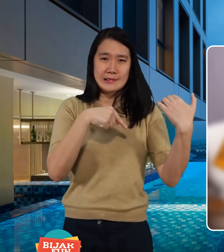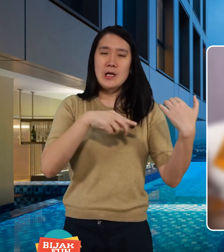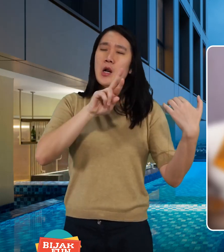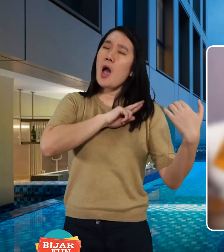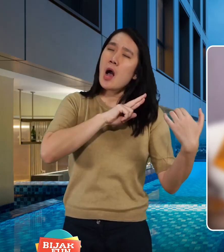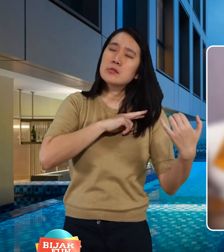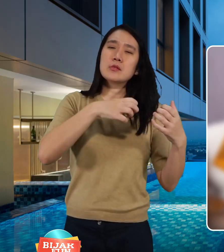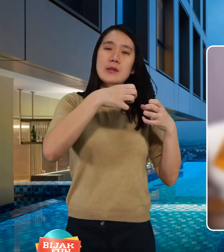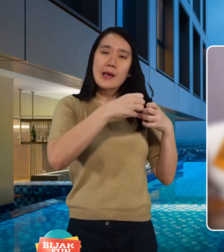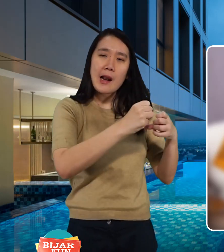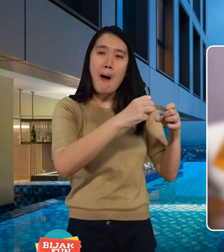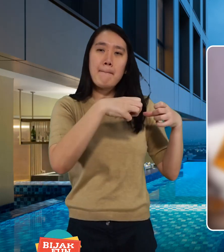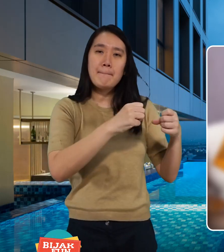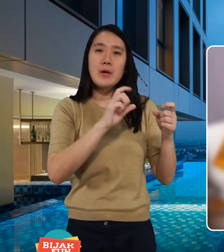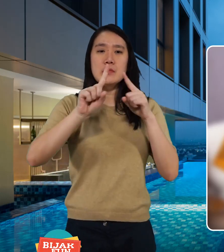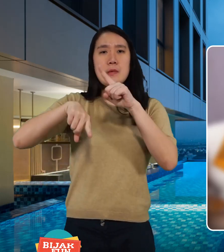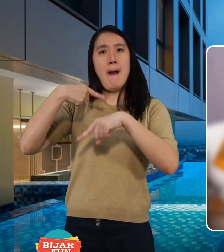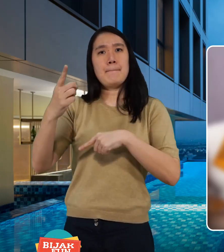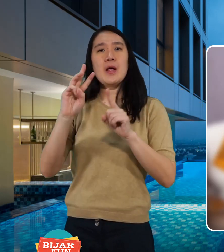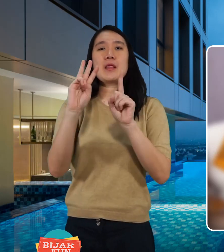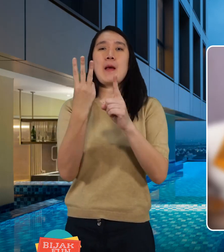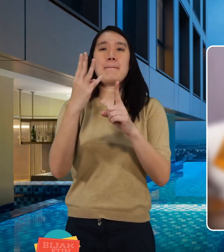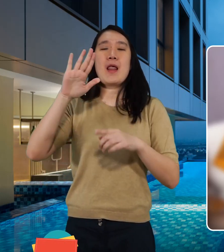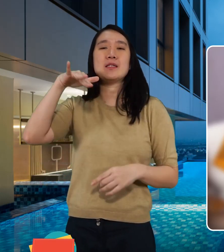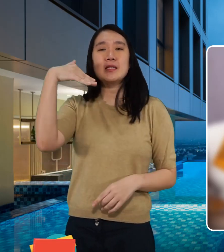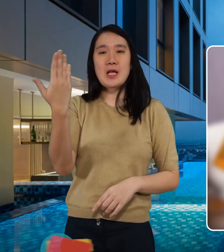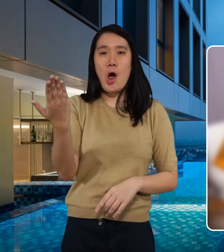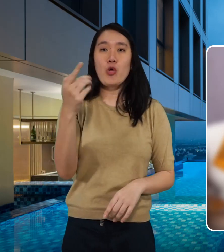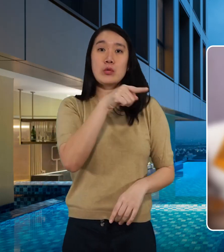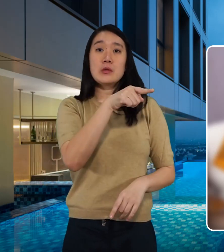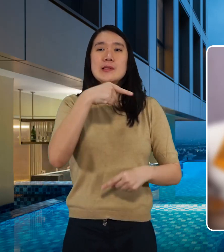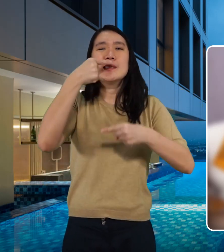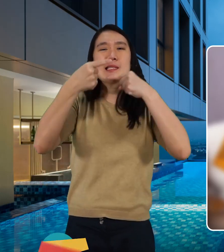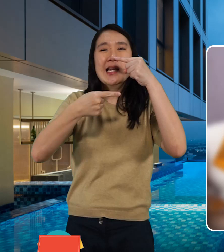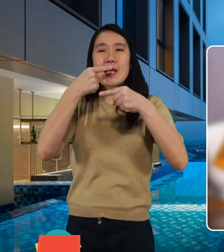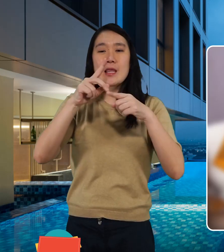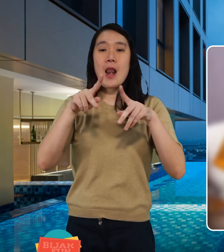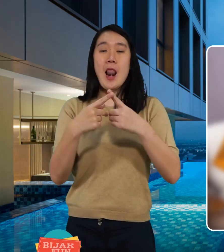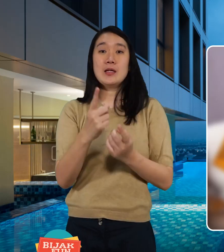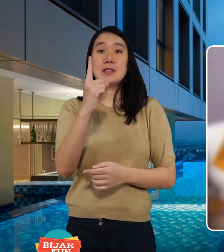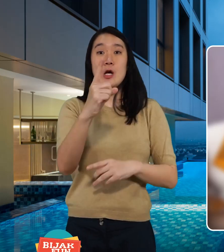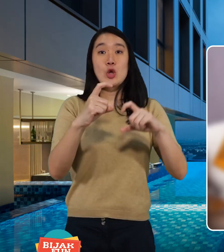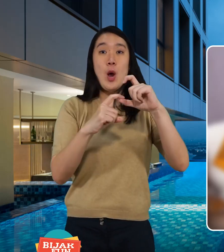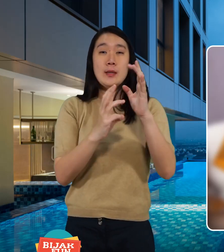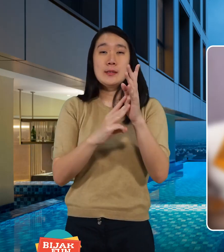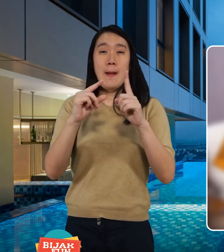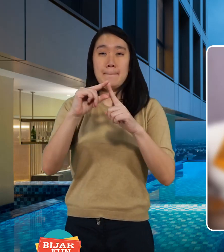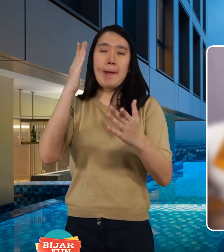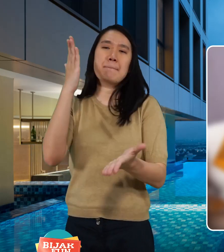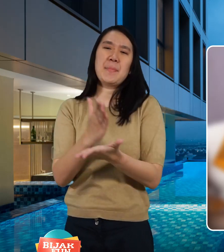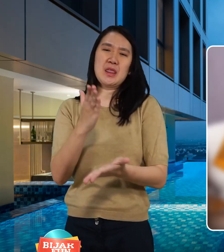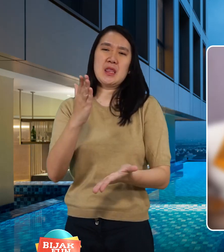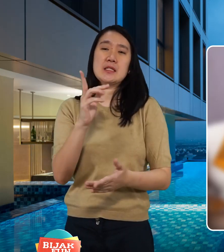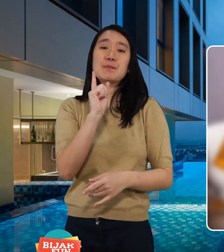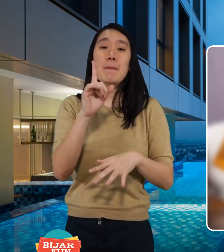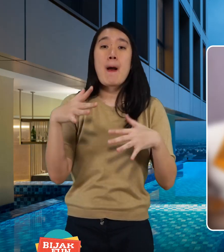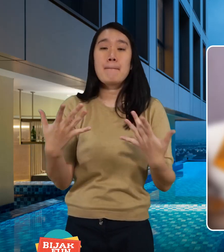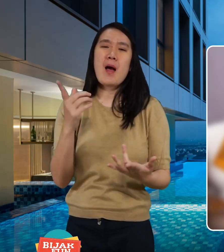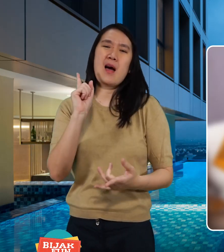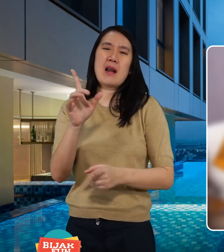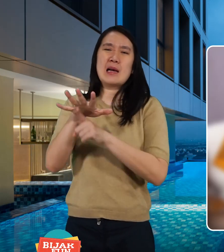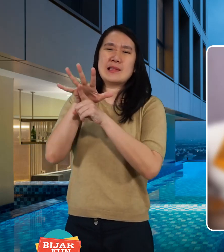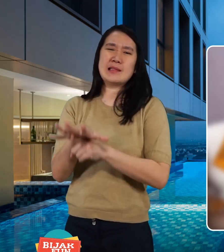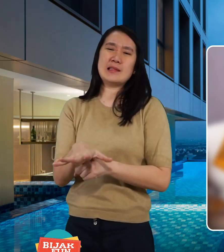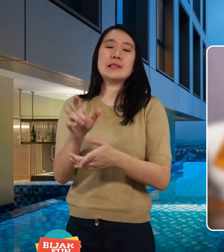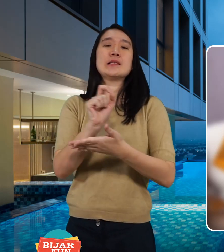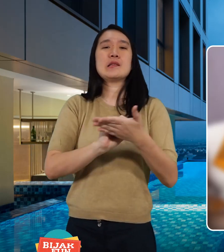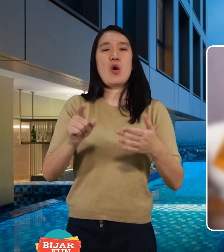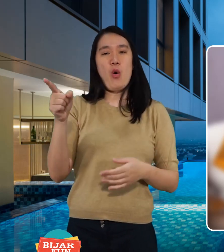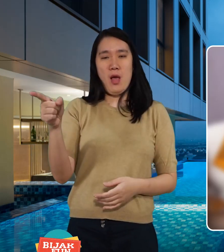Then he diligently underwent therapy until he was 13 years old, he said Grade 1 of junior high school stopped because there was discrimination at school.